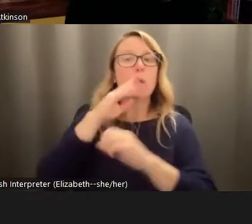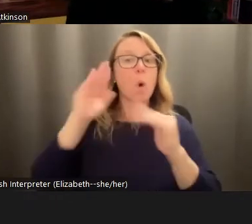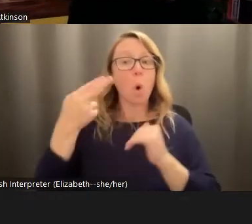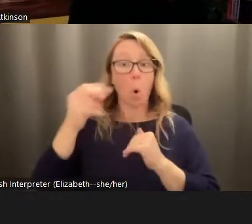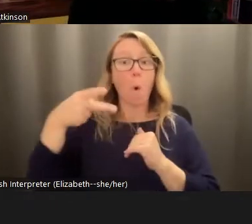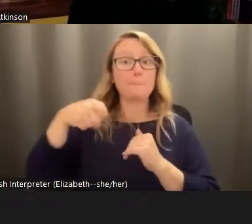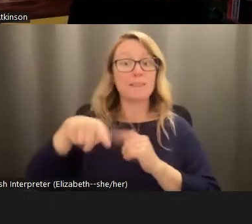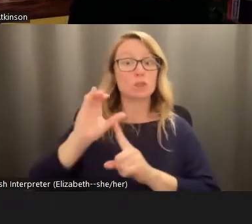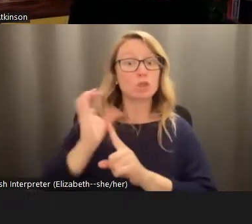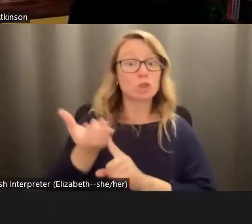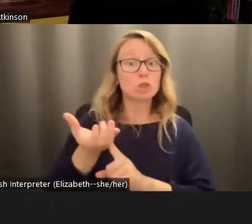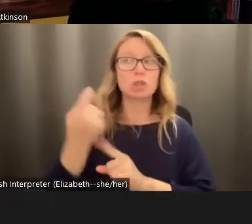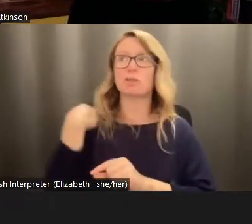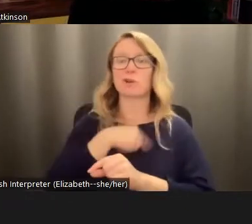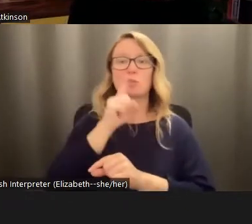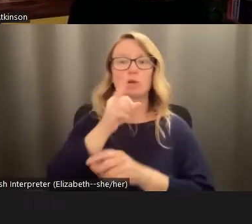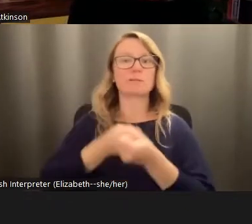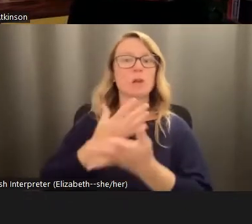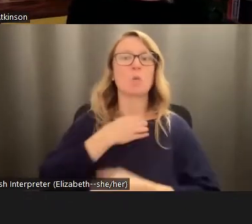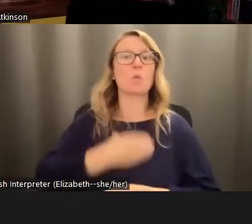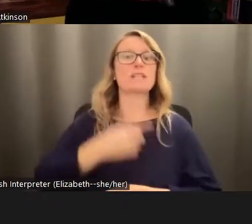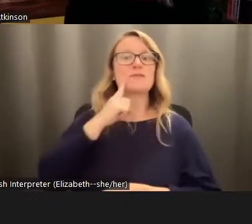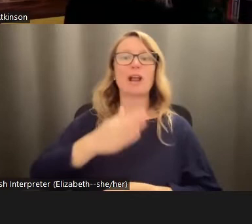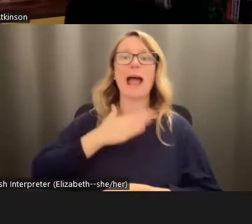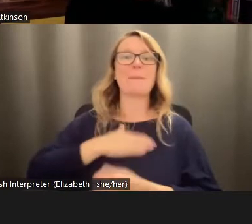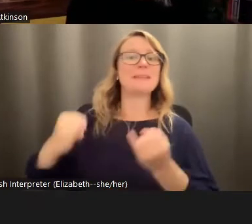we're really just expressing a wish for a happy ending. And